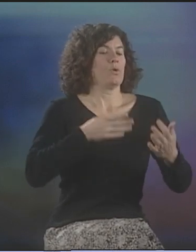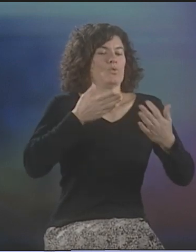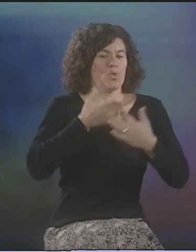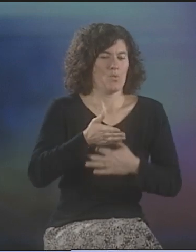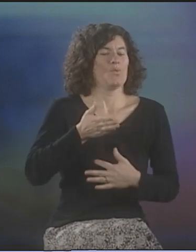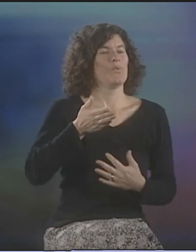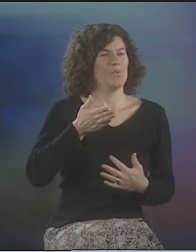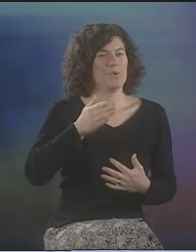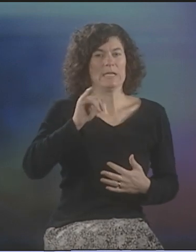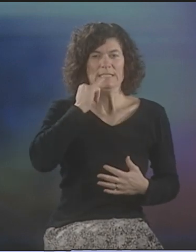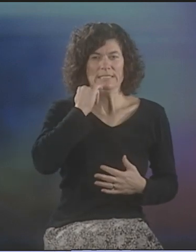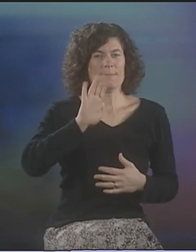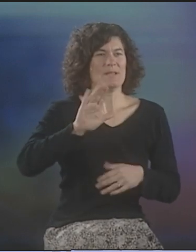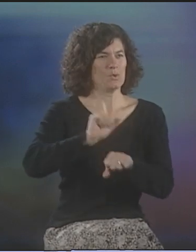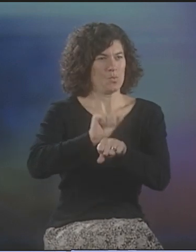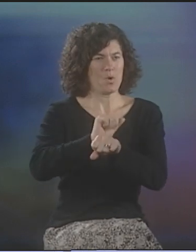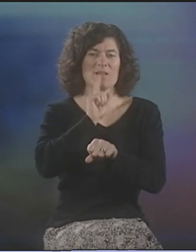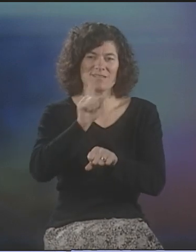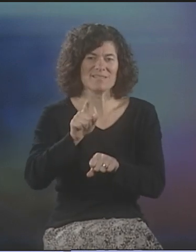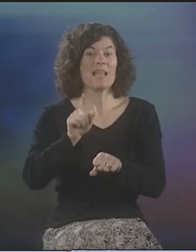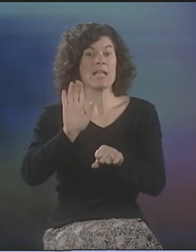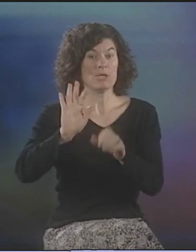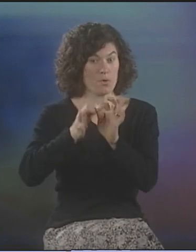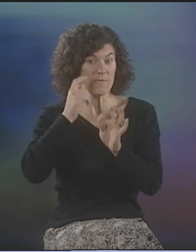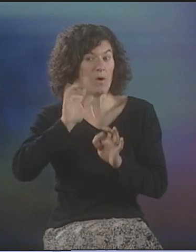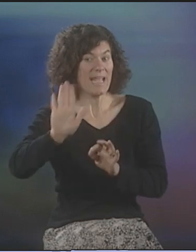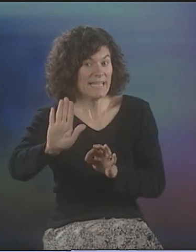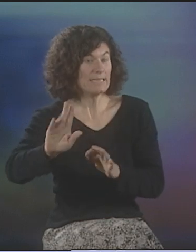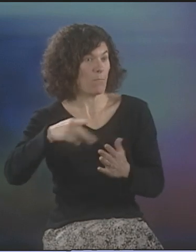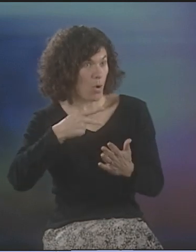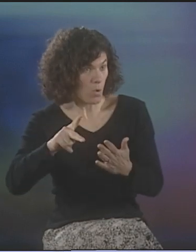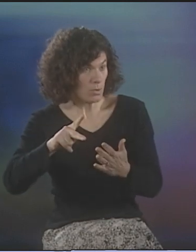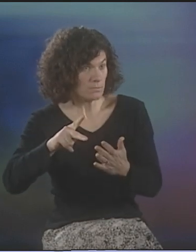JIM'S WORK. I WOULD INTERPRET FOR HIS READINGS.